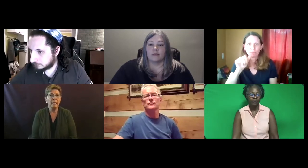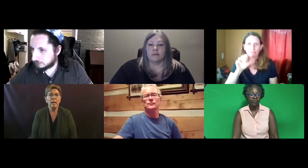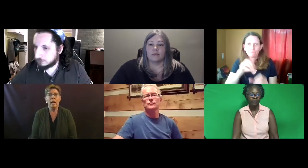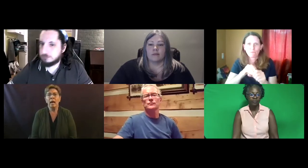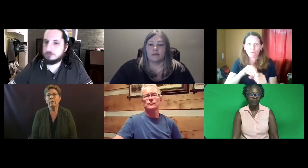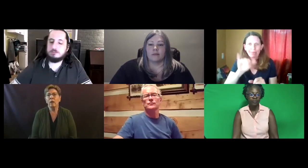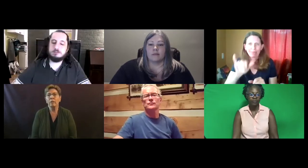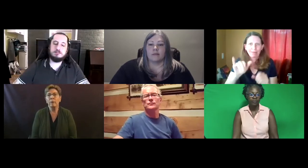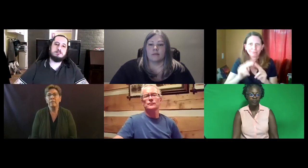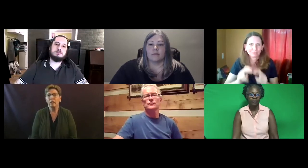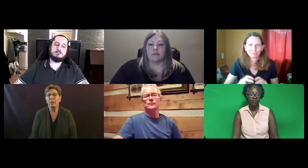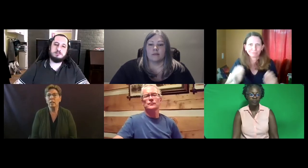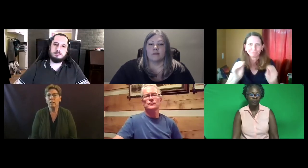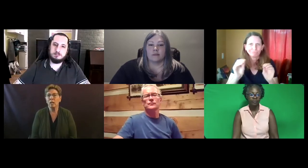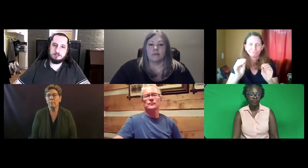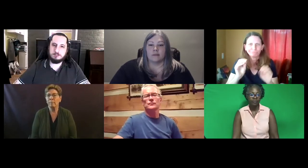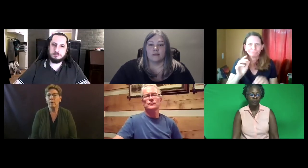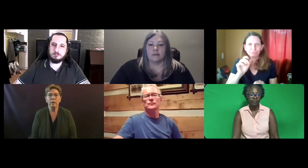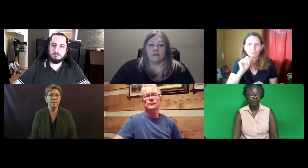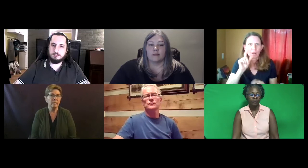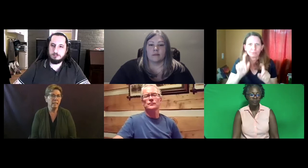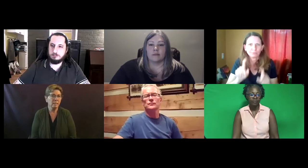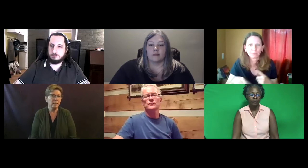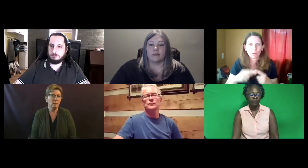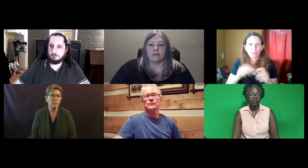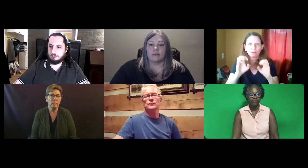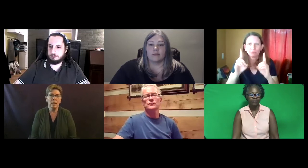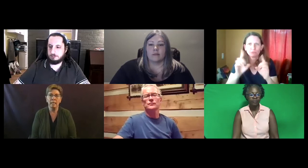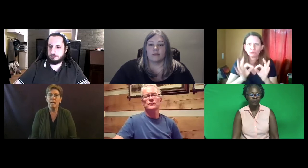The Colorado Department of Education has not been part of this assessment that was done.